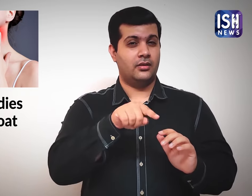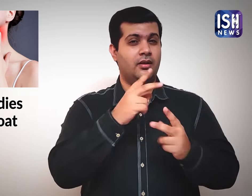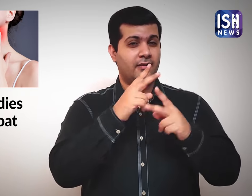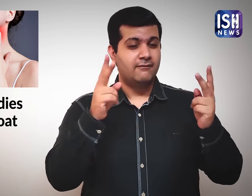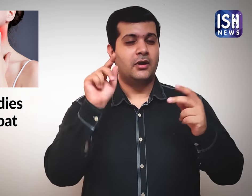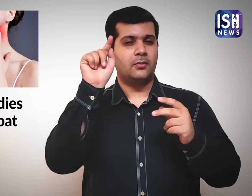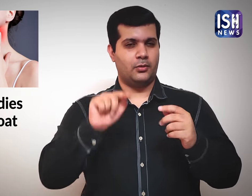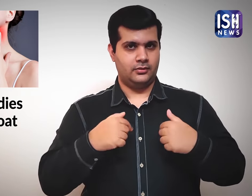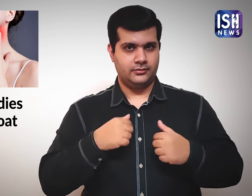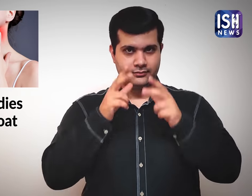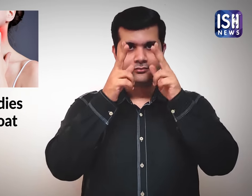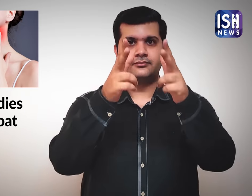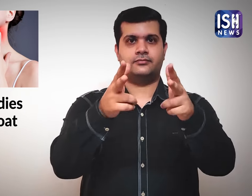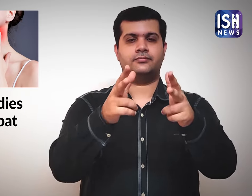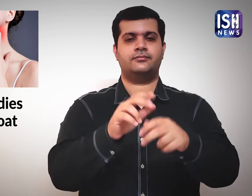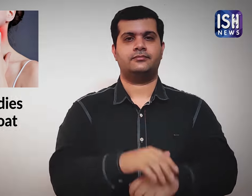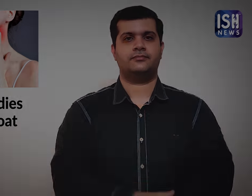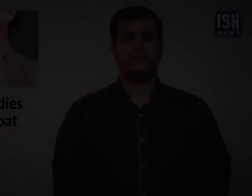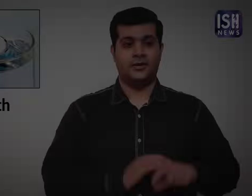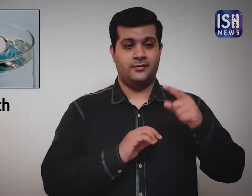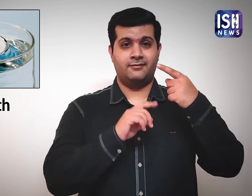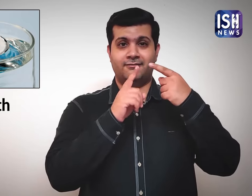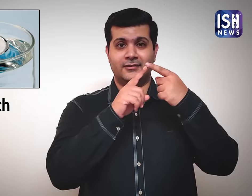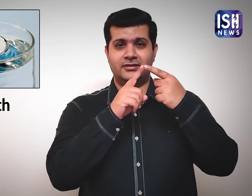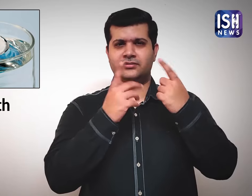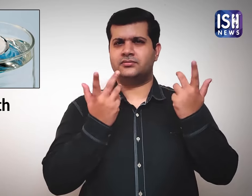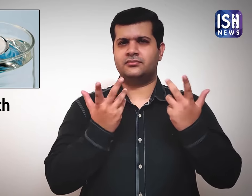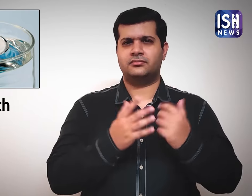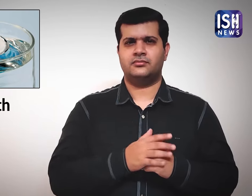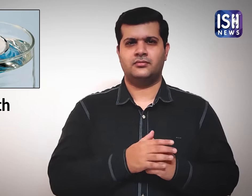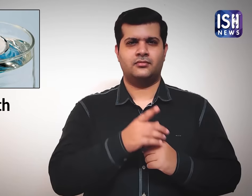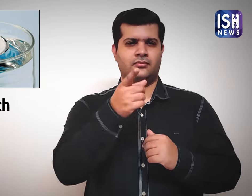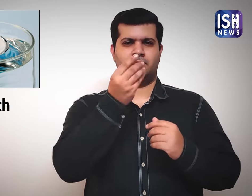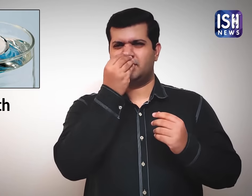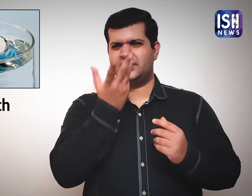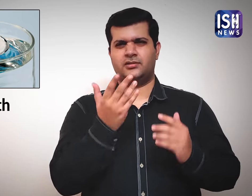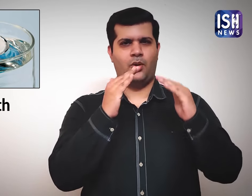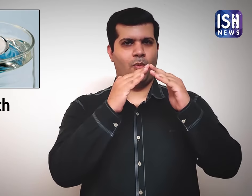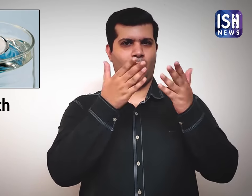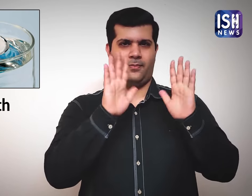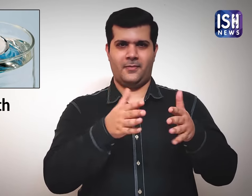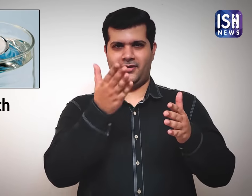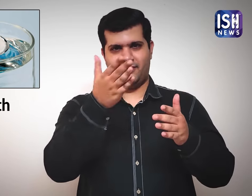Let me tell you some of the best home remedies: This is very easily available at home.